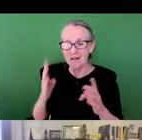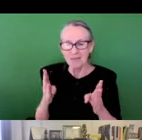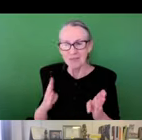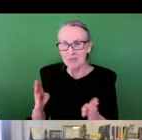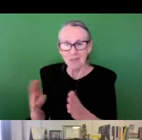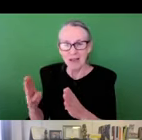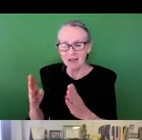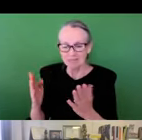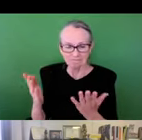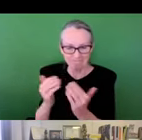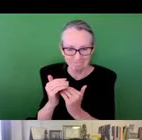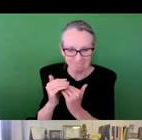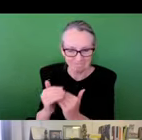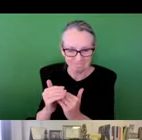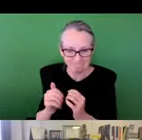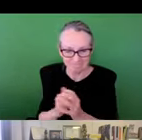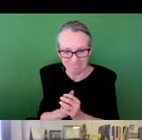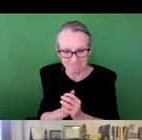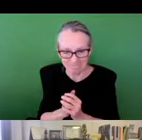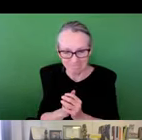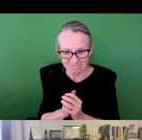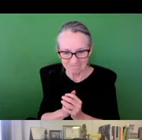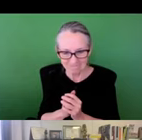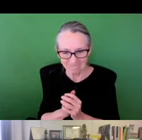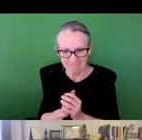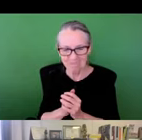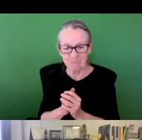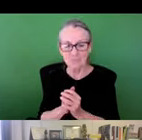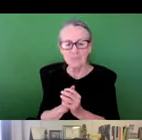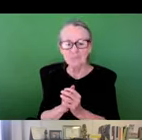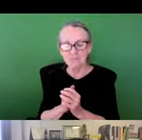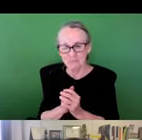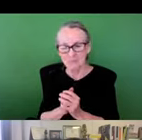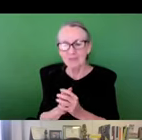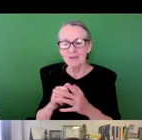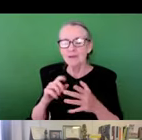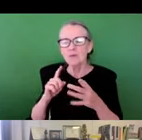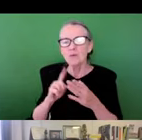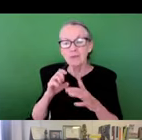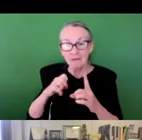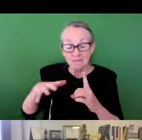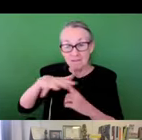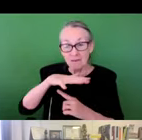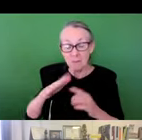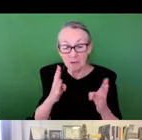. Within four domains of planning. Including infrastructure planning, participatory planning, environmental